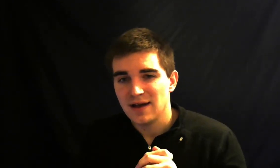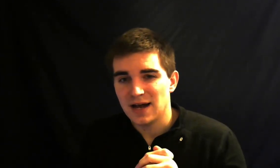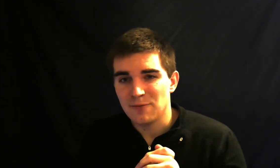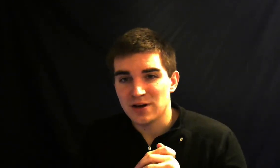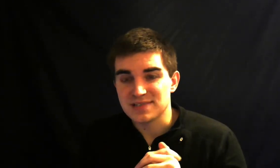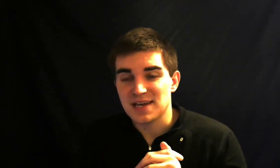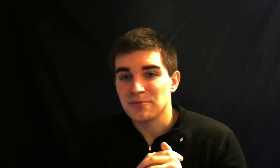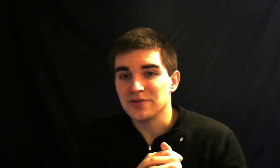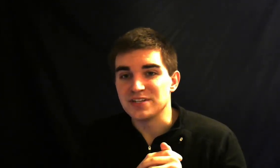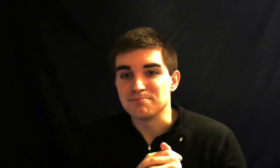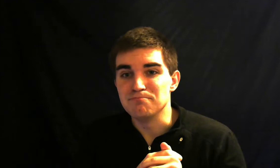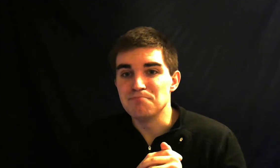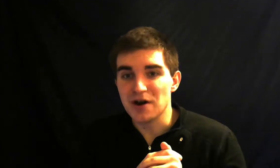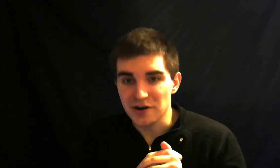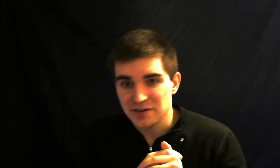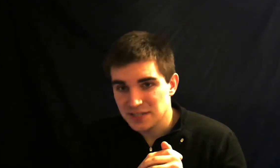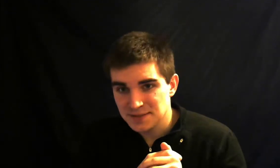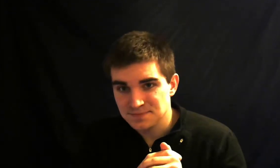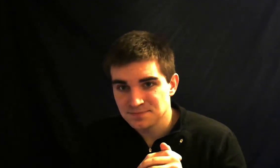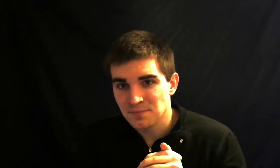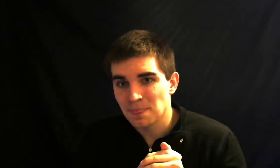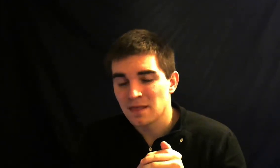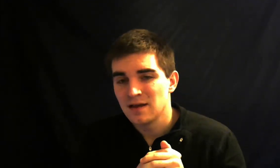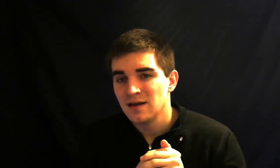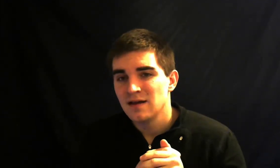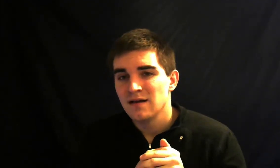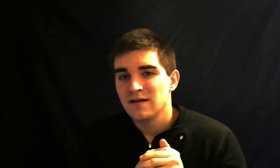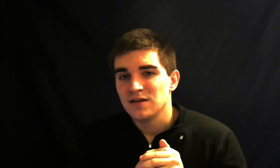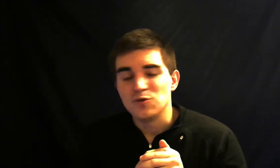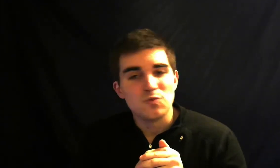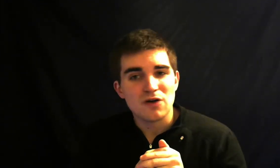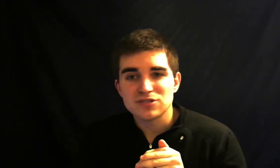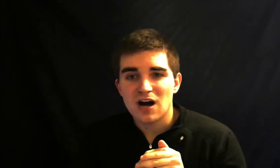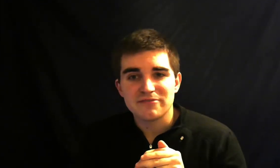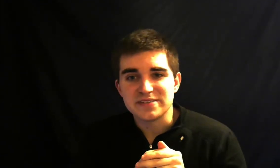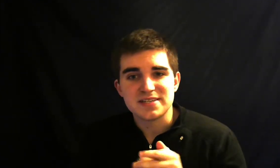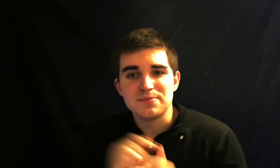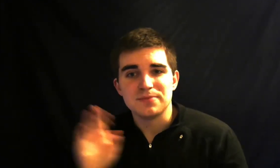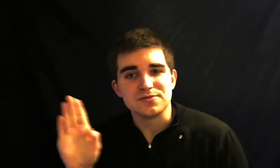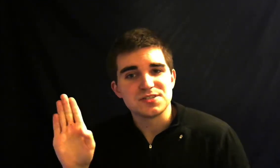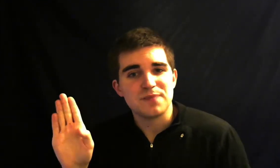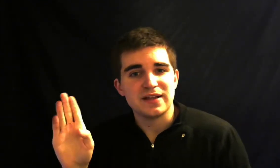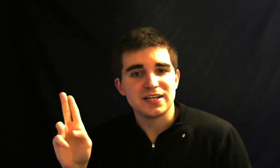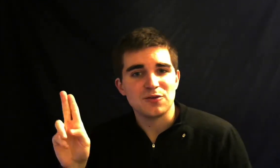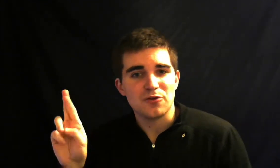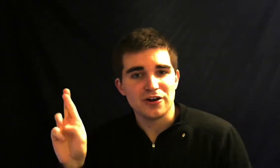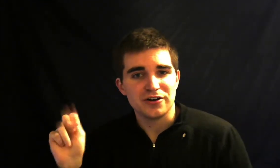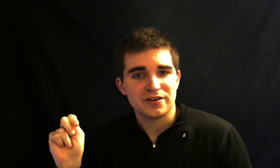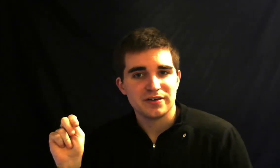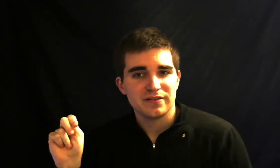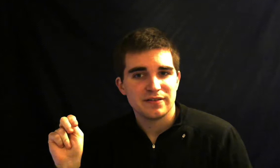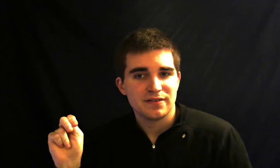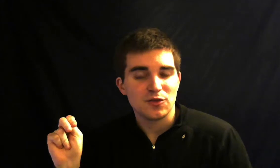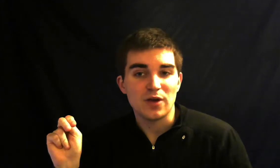one example is burn you won't often see people spelling the word the way you're